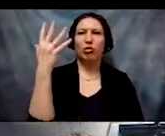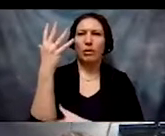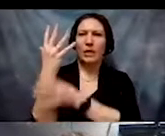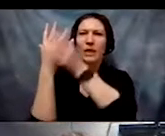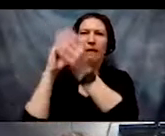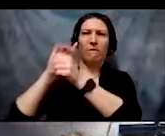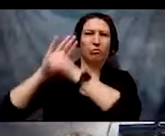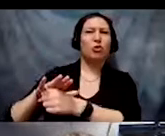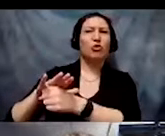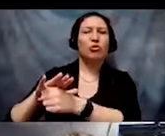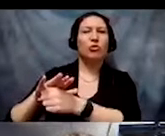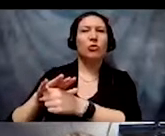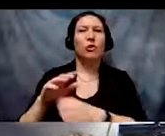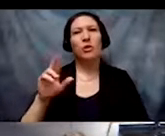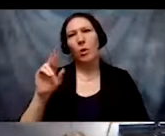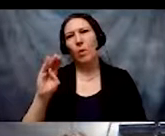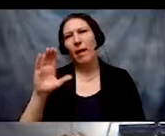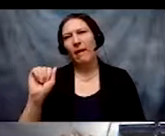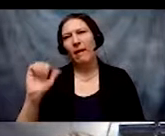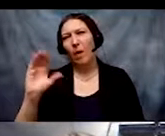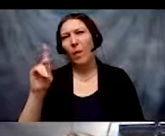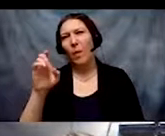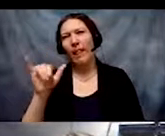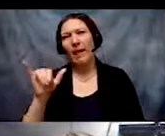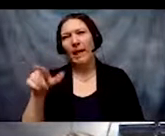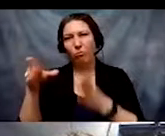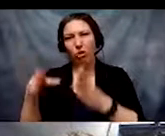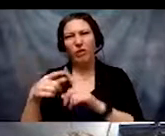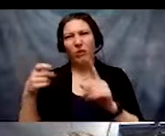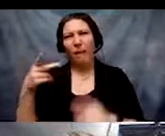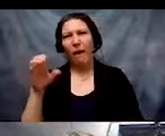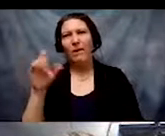as Rebecca Cokley also said in Kendi's podcast,